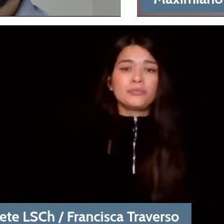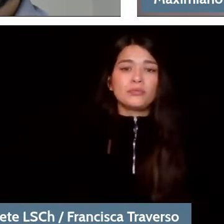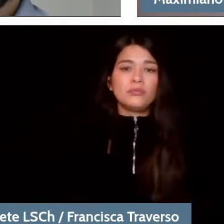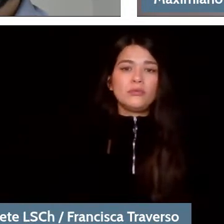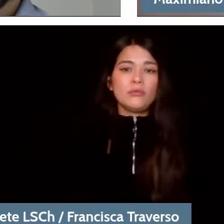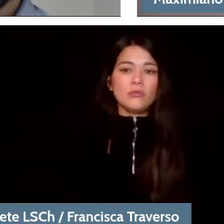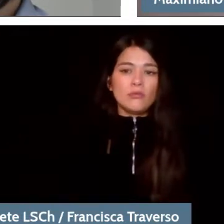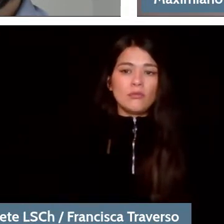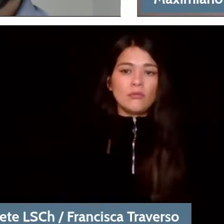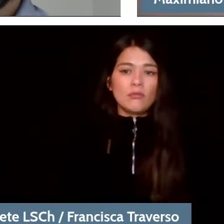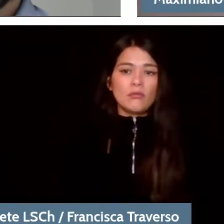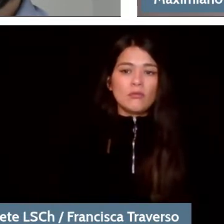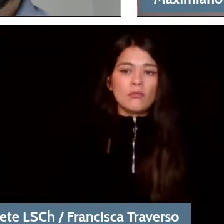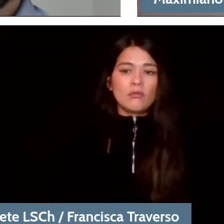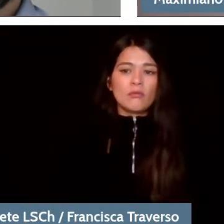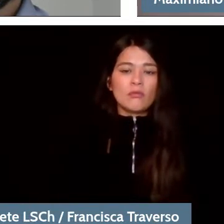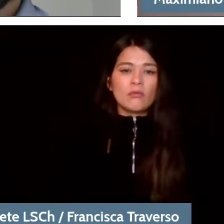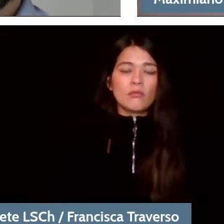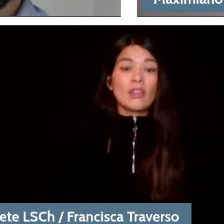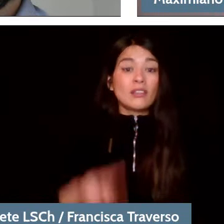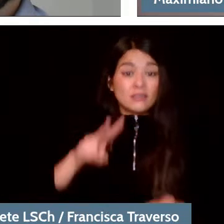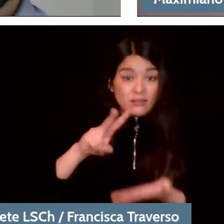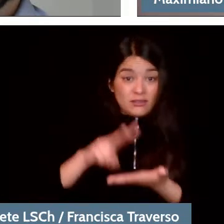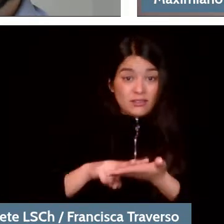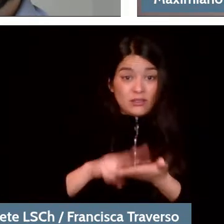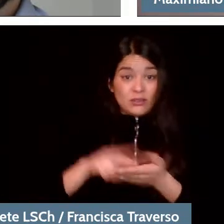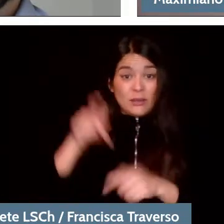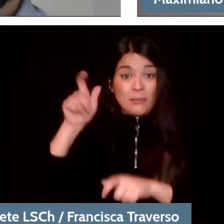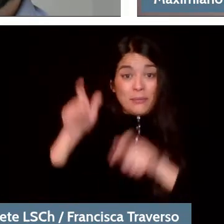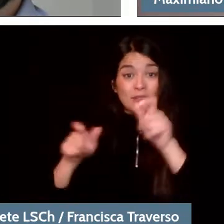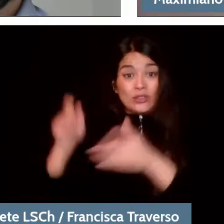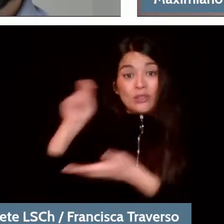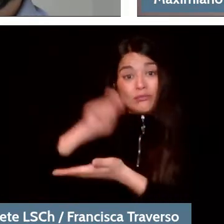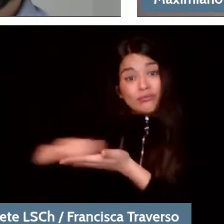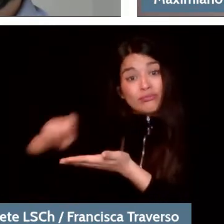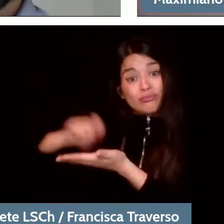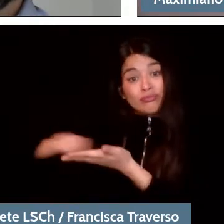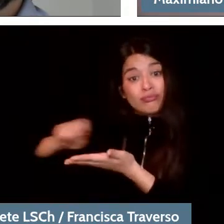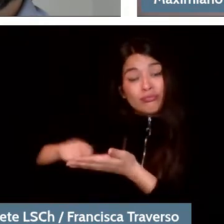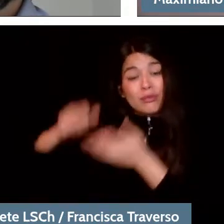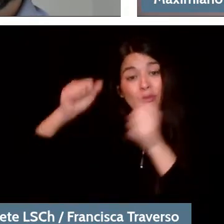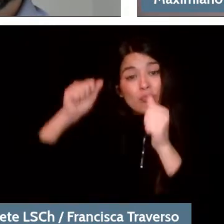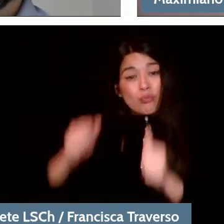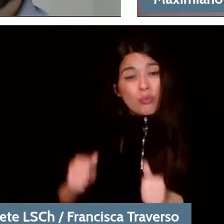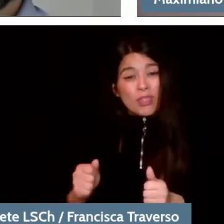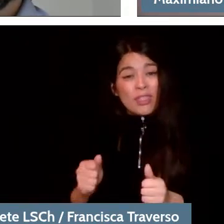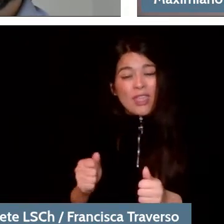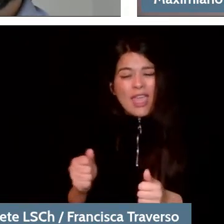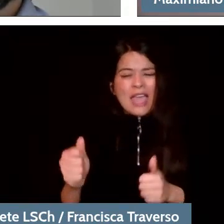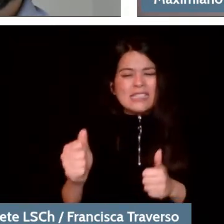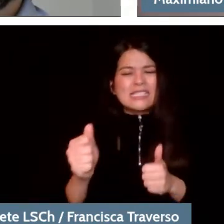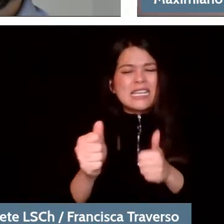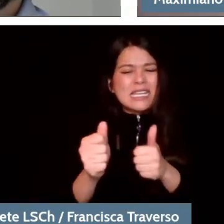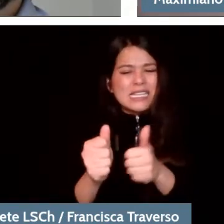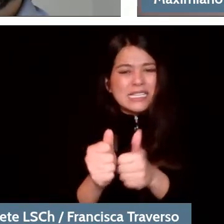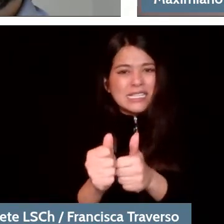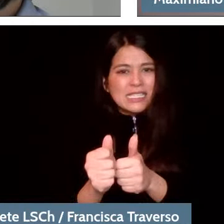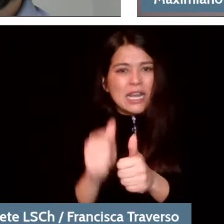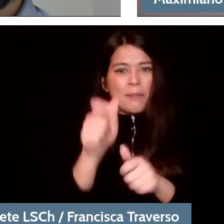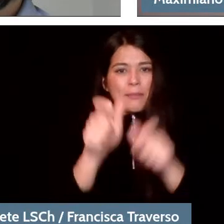It is perfectly true that composers can make an effort to get closer. In this sense, it is good to remember the North American experience.